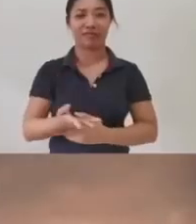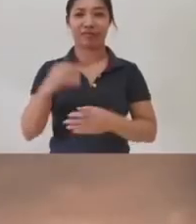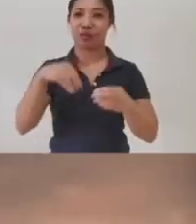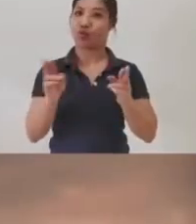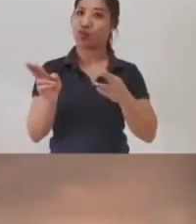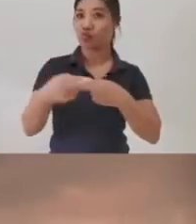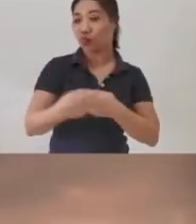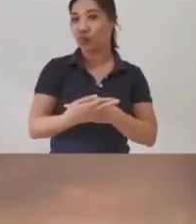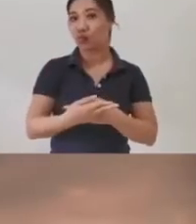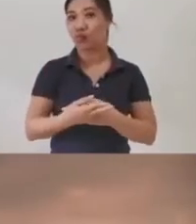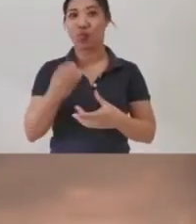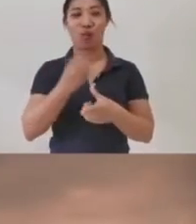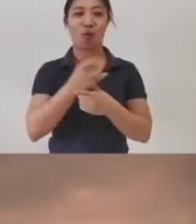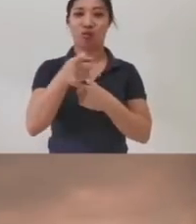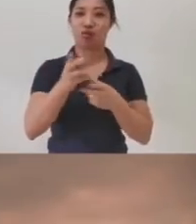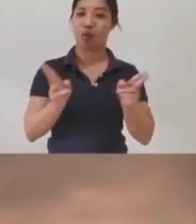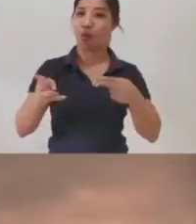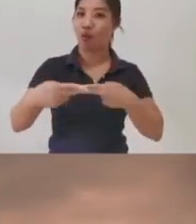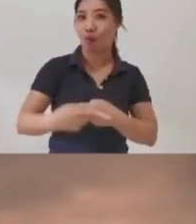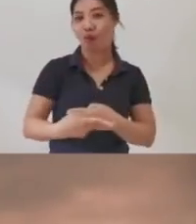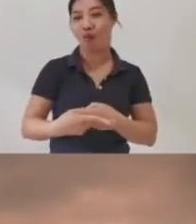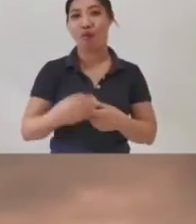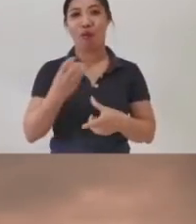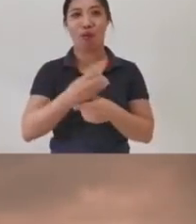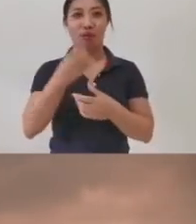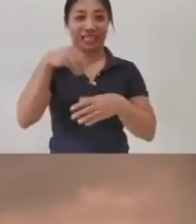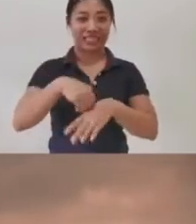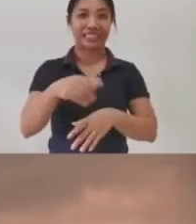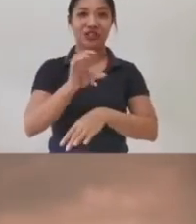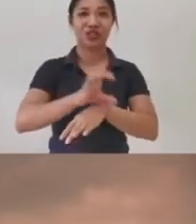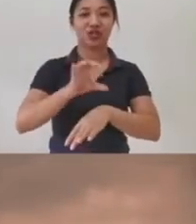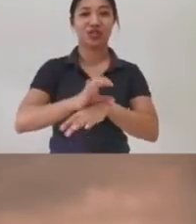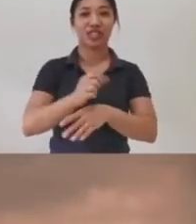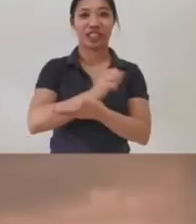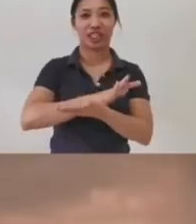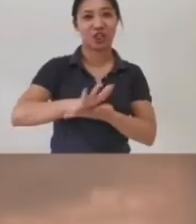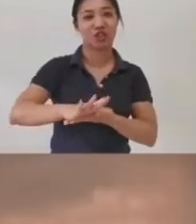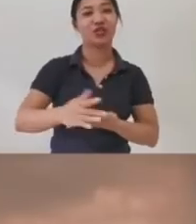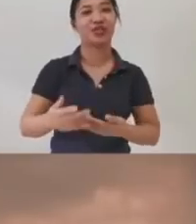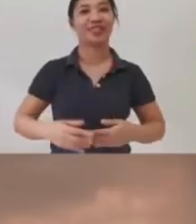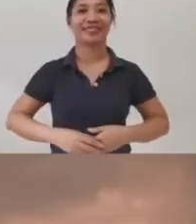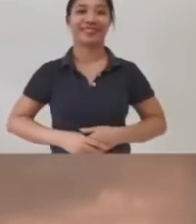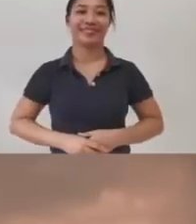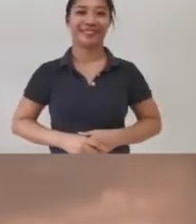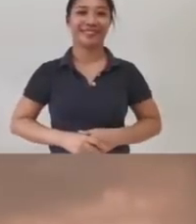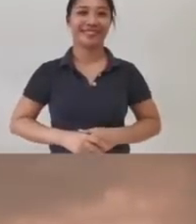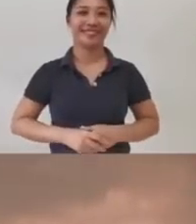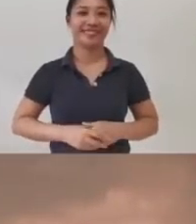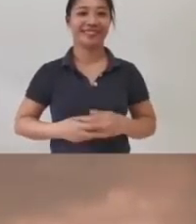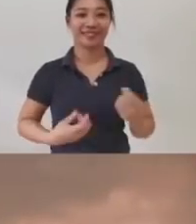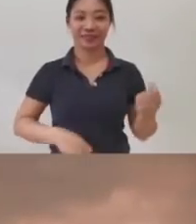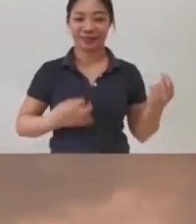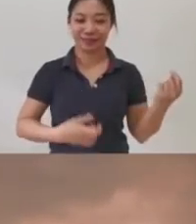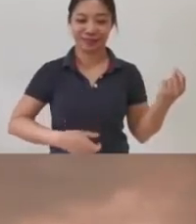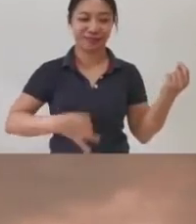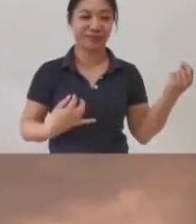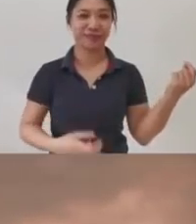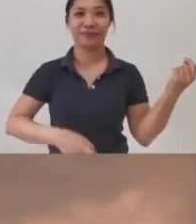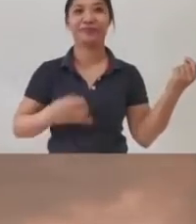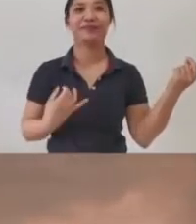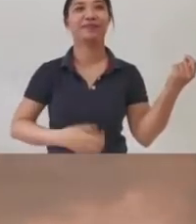in your rooms, in your halls, or even in the sanctuary today.